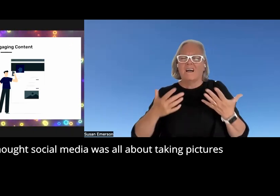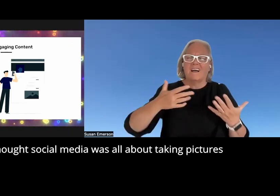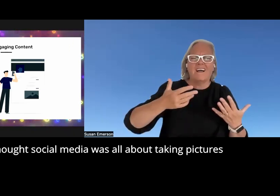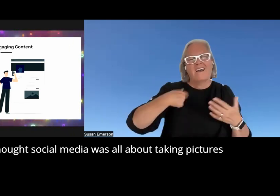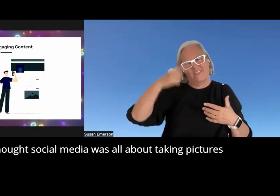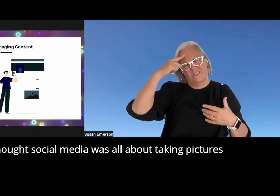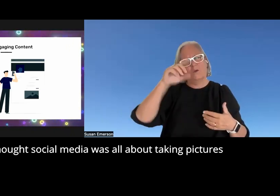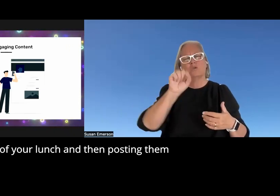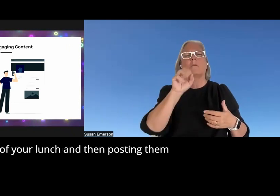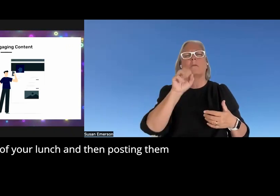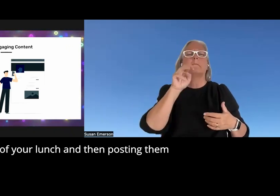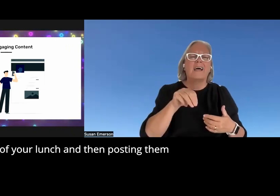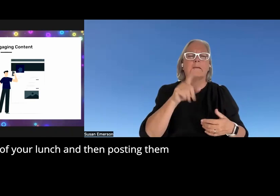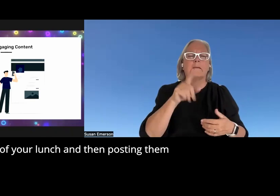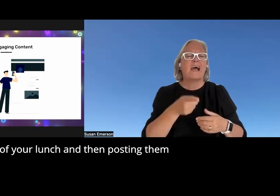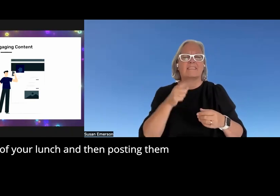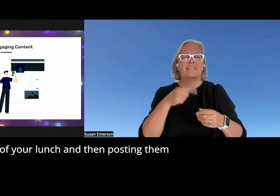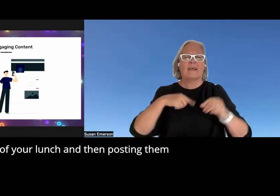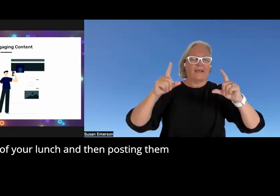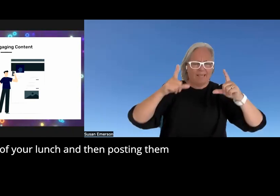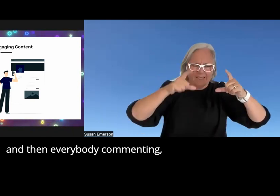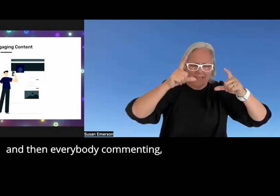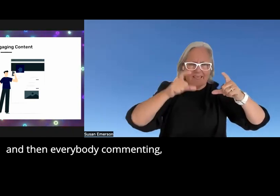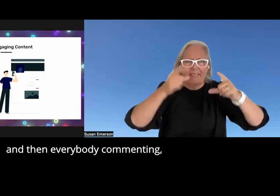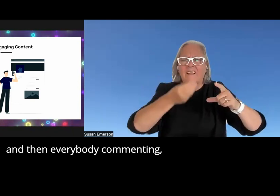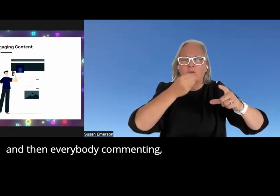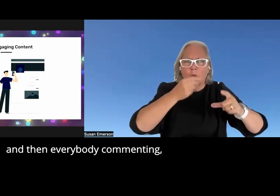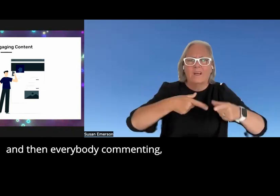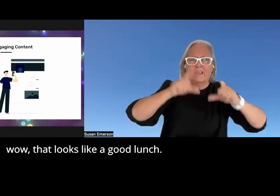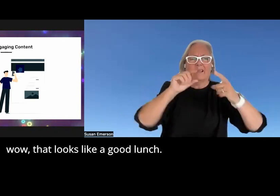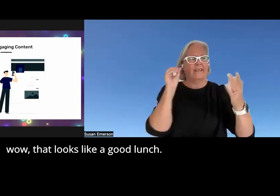all about taking pictures of your lunch and then posting them and then everybody commenting a wow